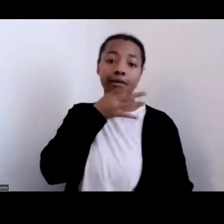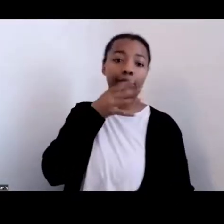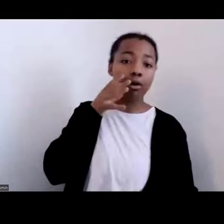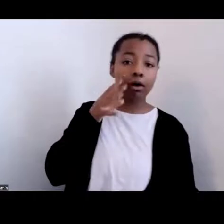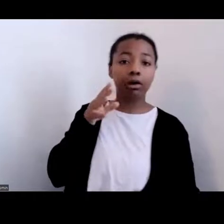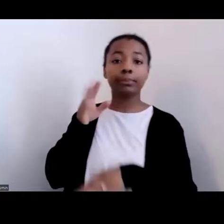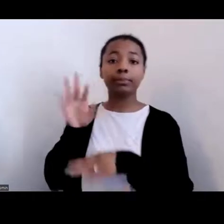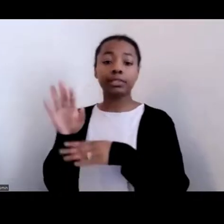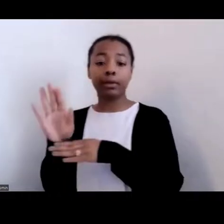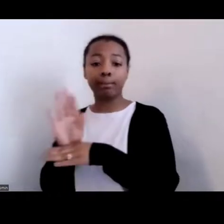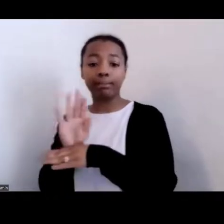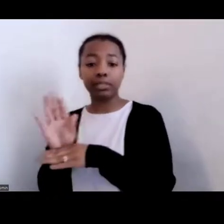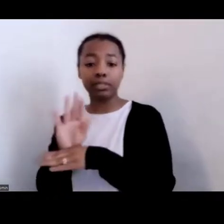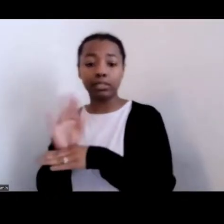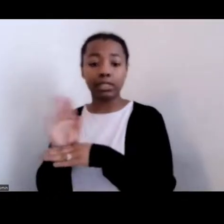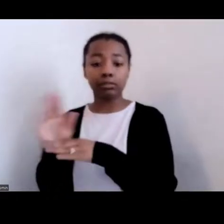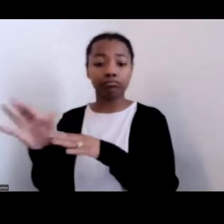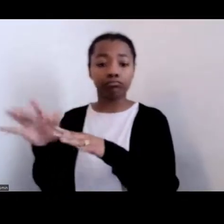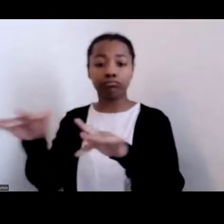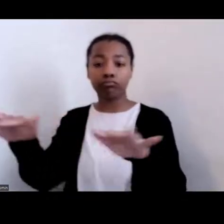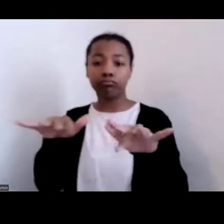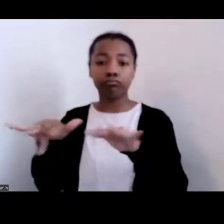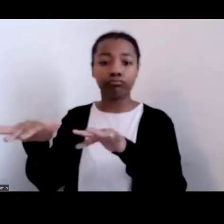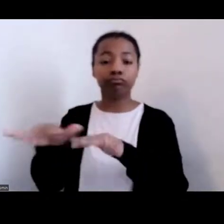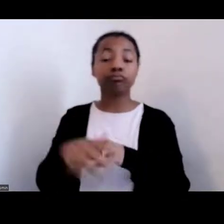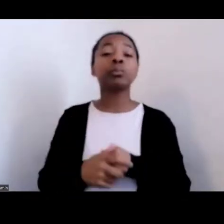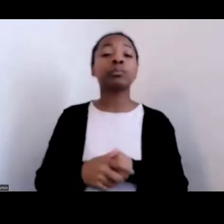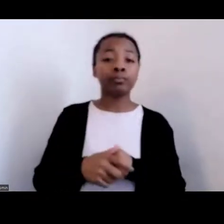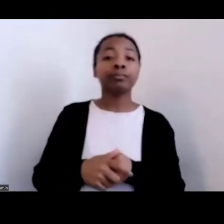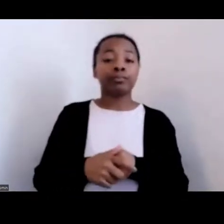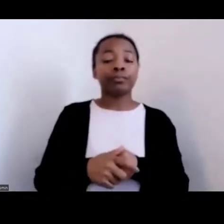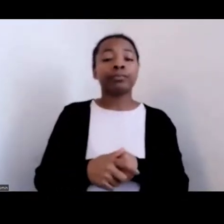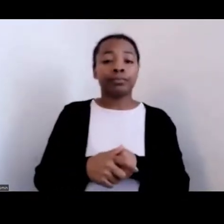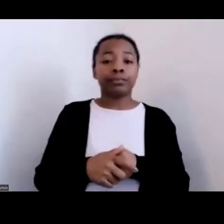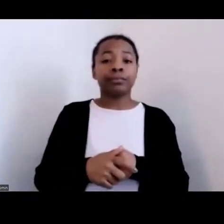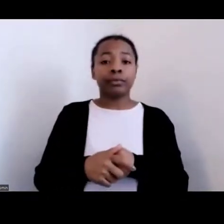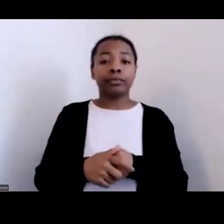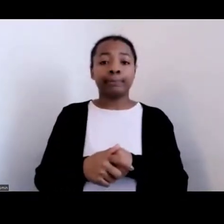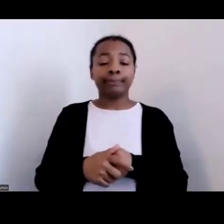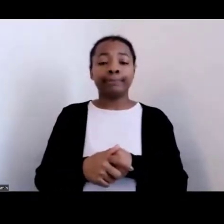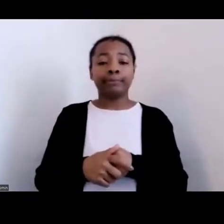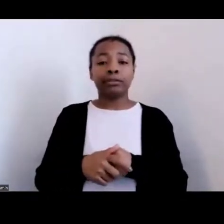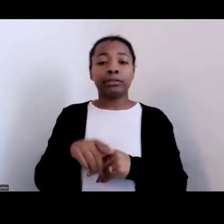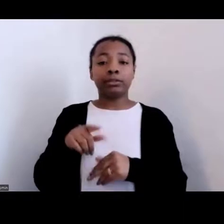you know, this was a process by which these foods were brought into this country.